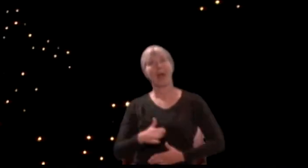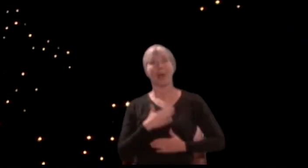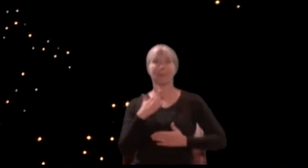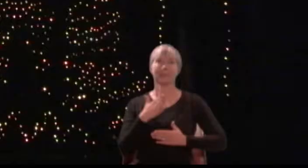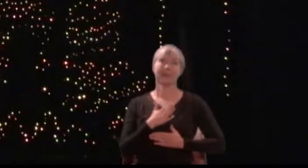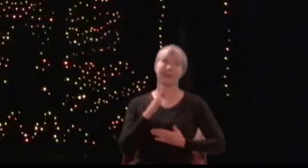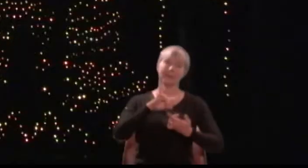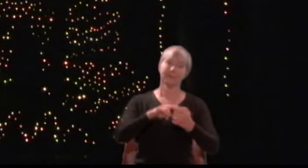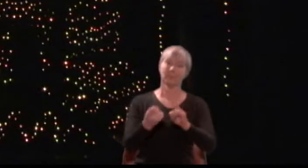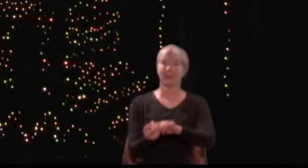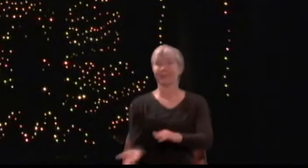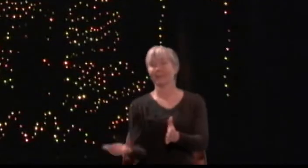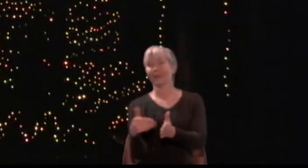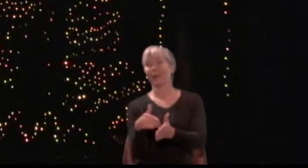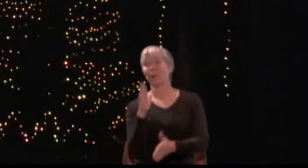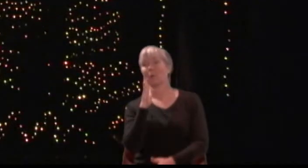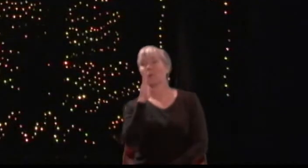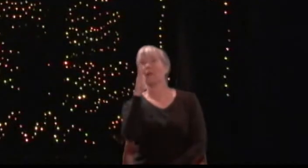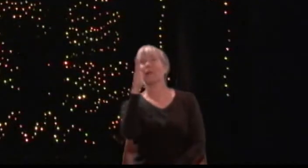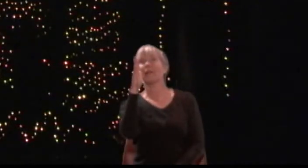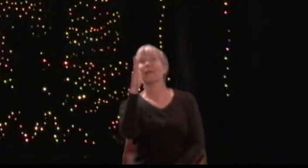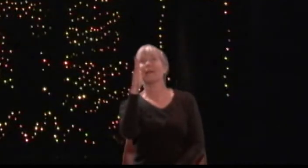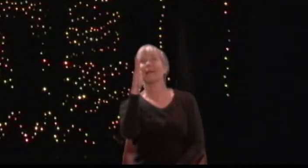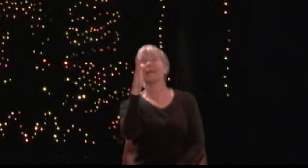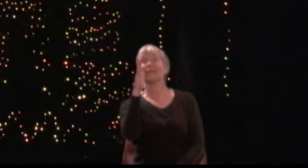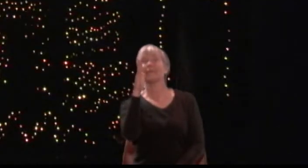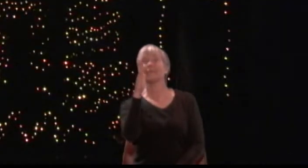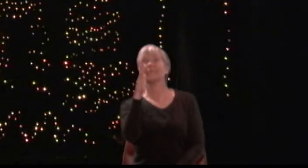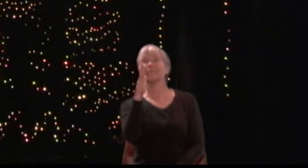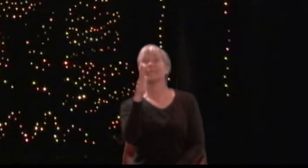[Crickets chirping]